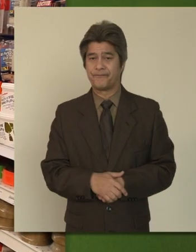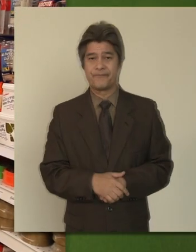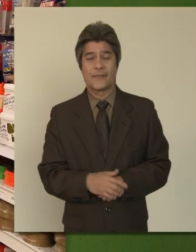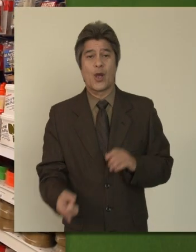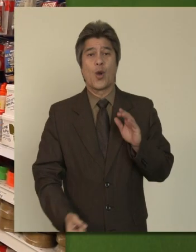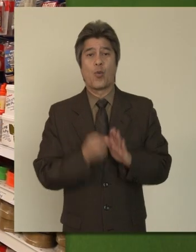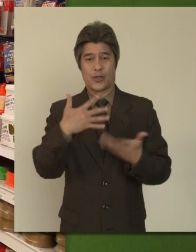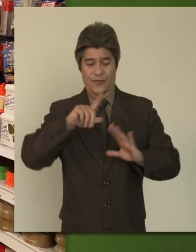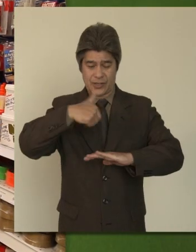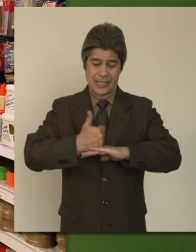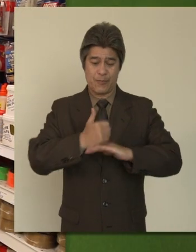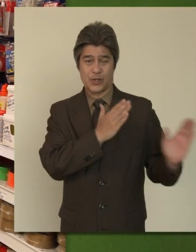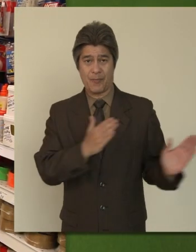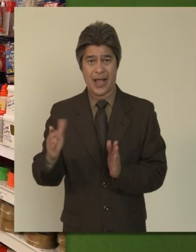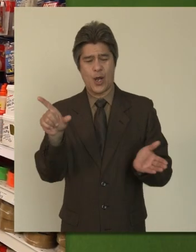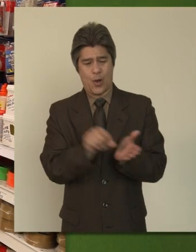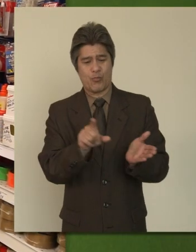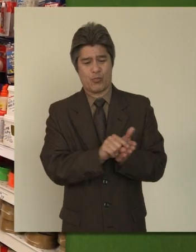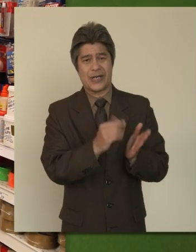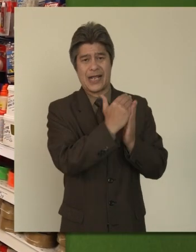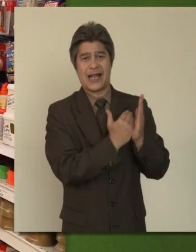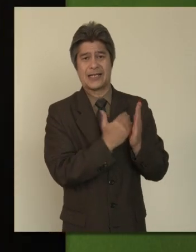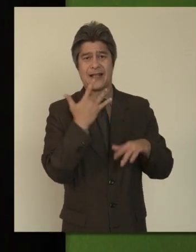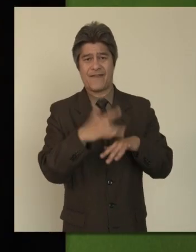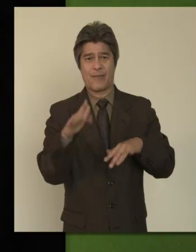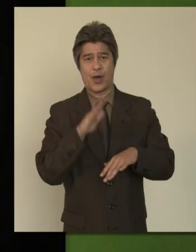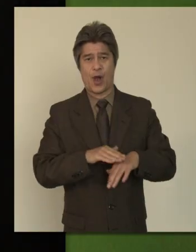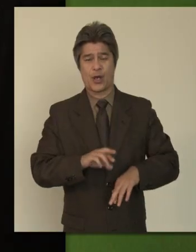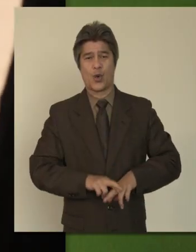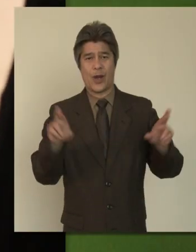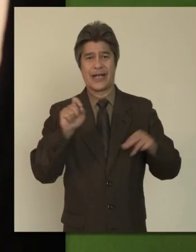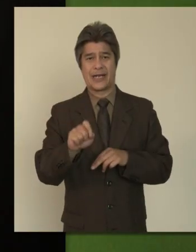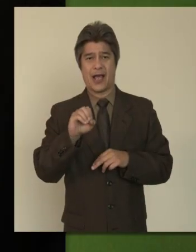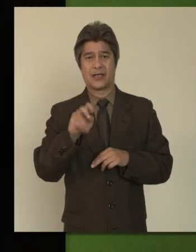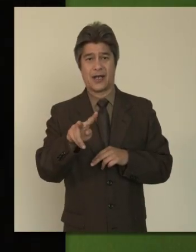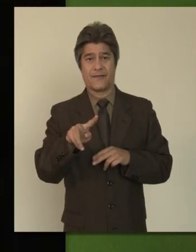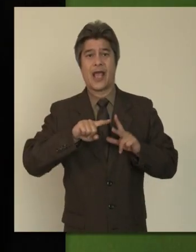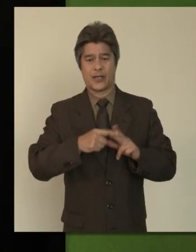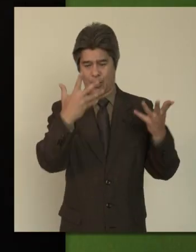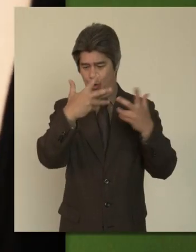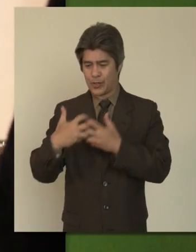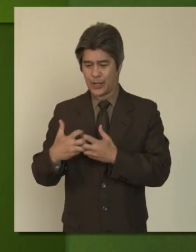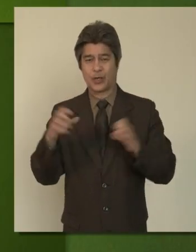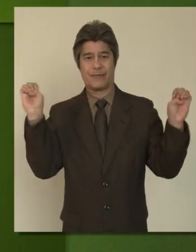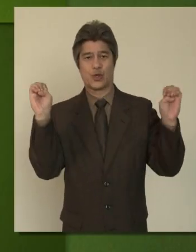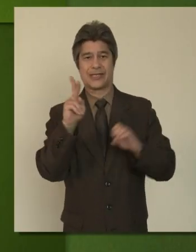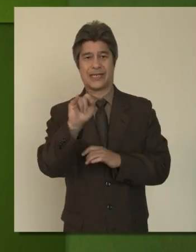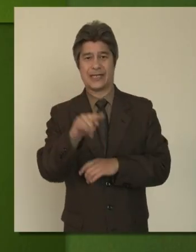Once you’ve established your plan, print out a list available on Ready.gov and start to put together an emergency kit.